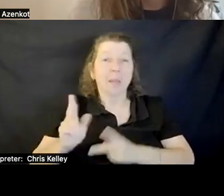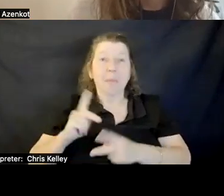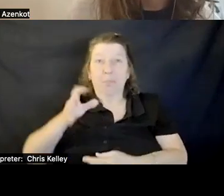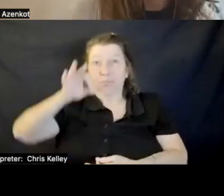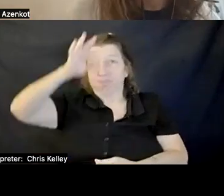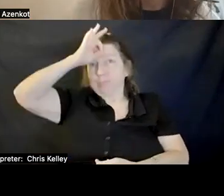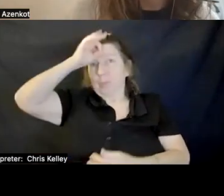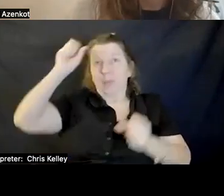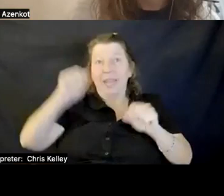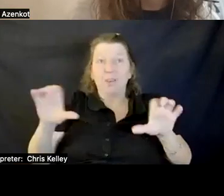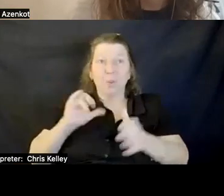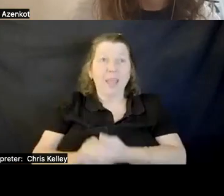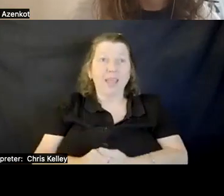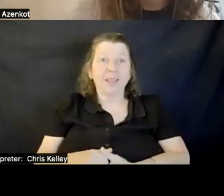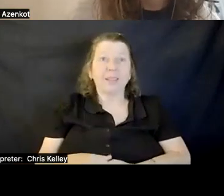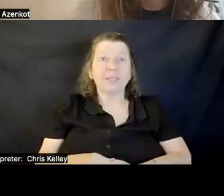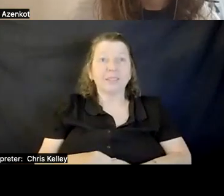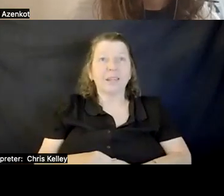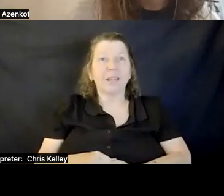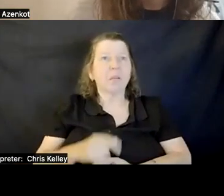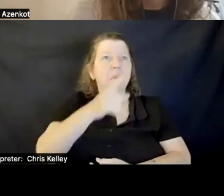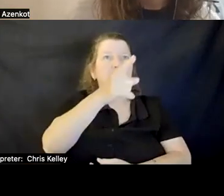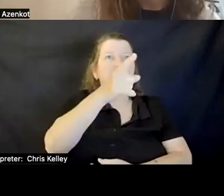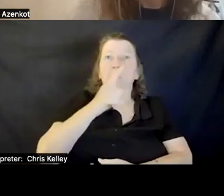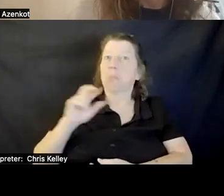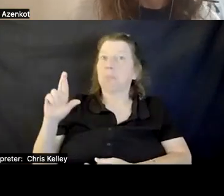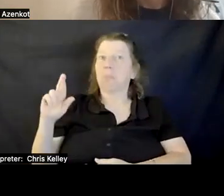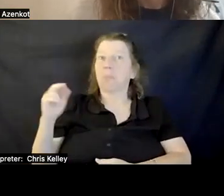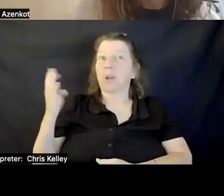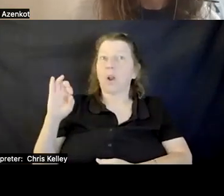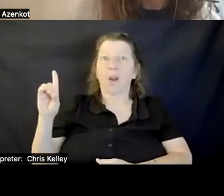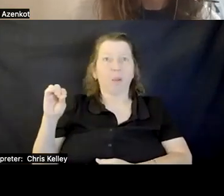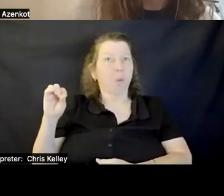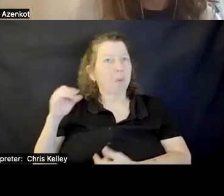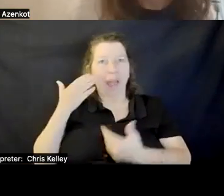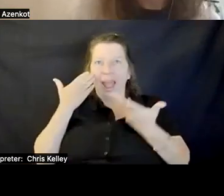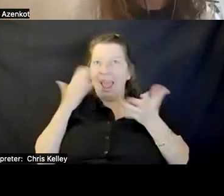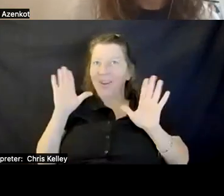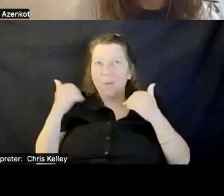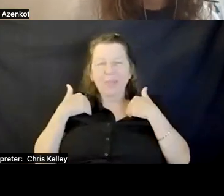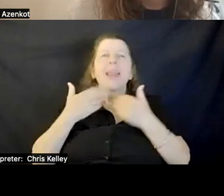Ricardo: I didn't know that it had descriptions. Shiri: Some shows paired not all of them.